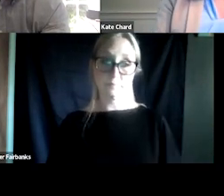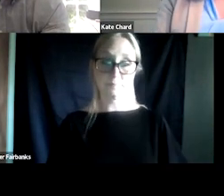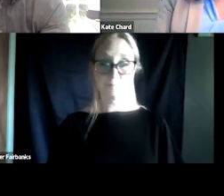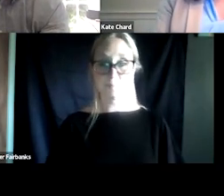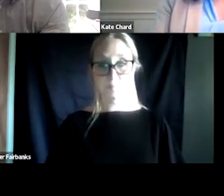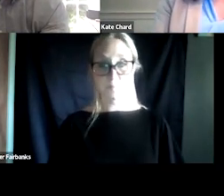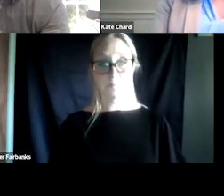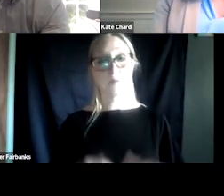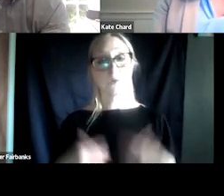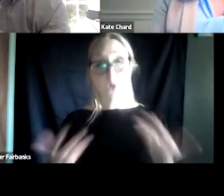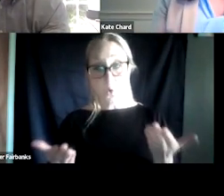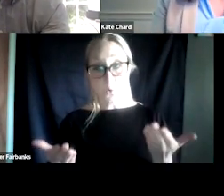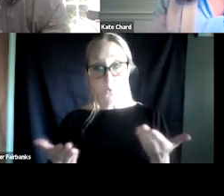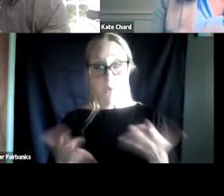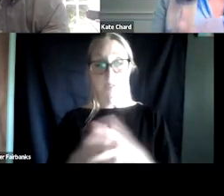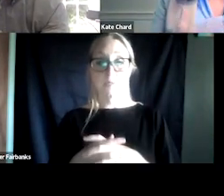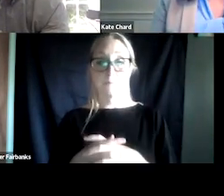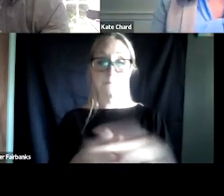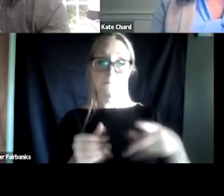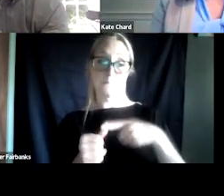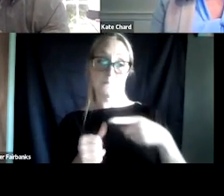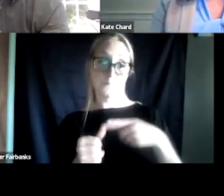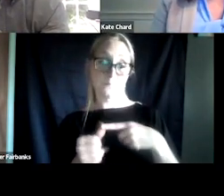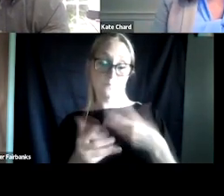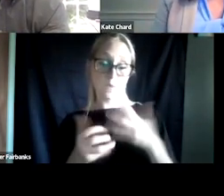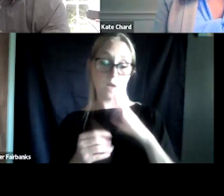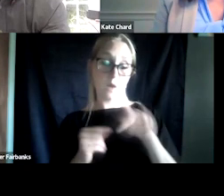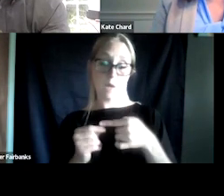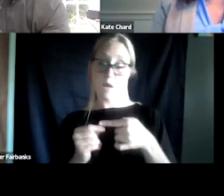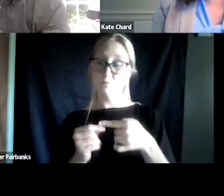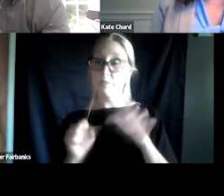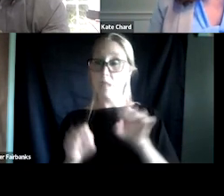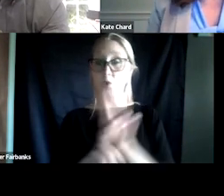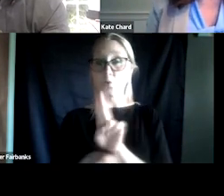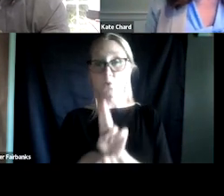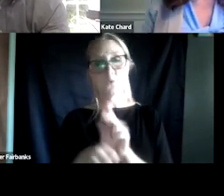So one of the things I wanna highlight is the fact that we can use a lot of different options